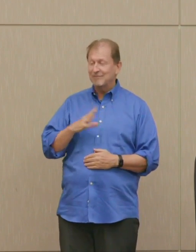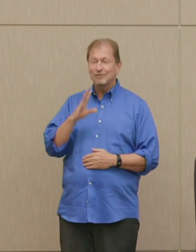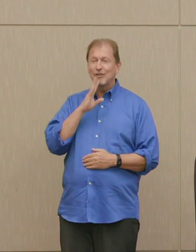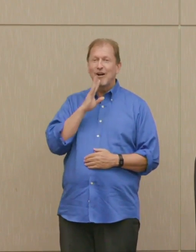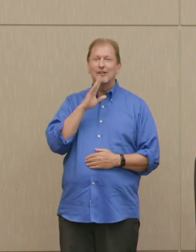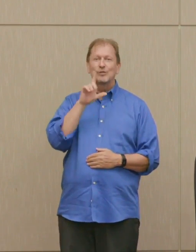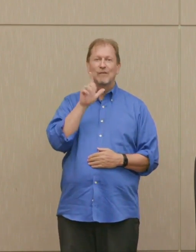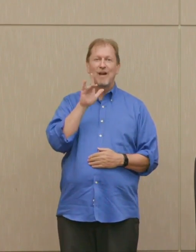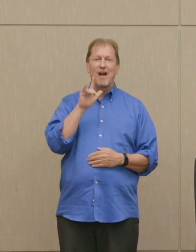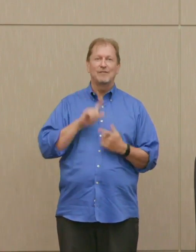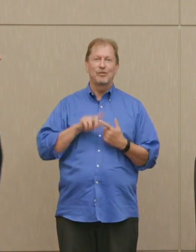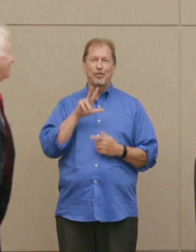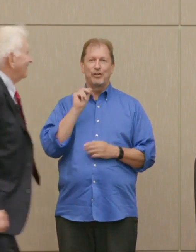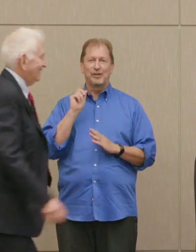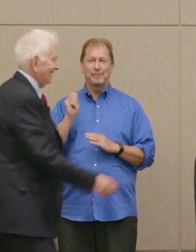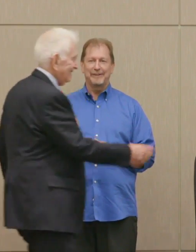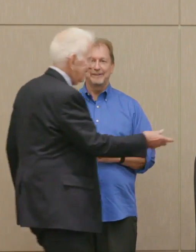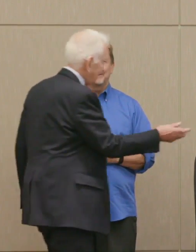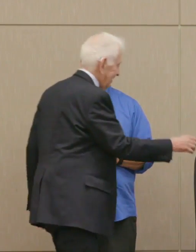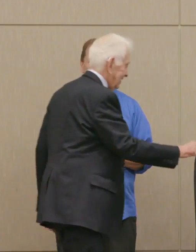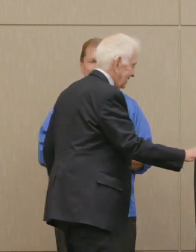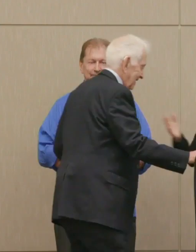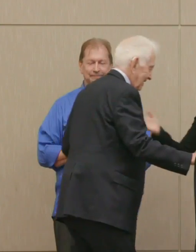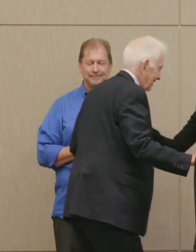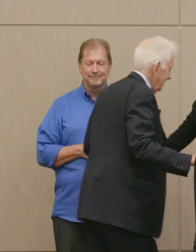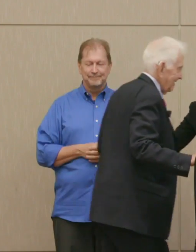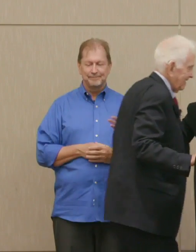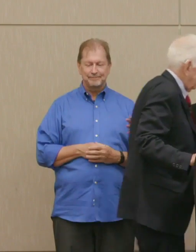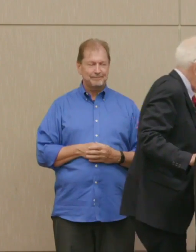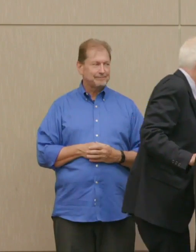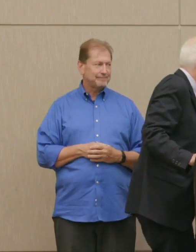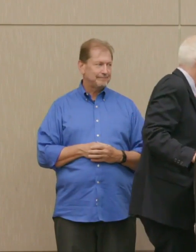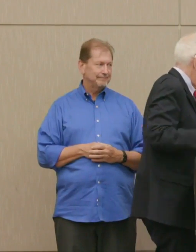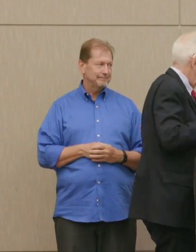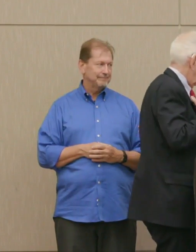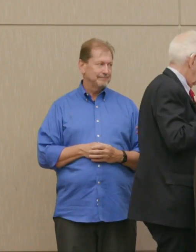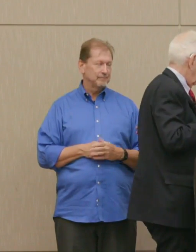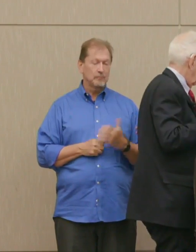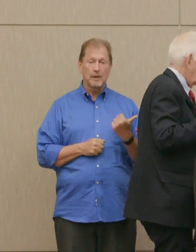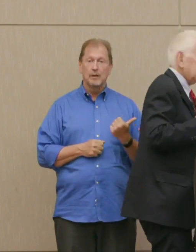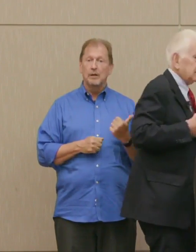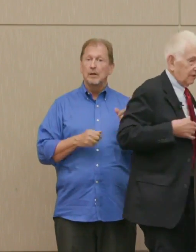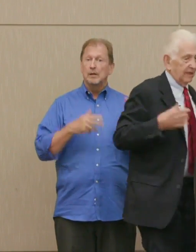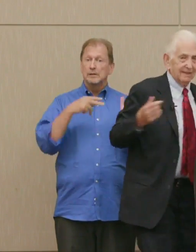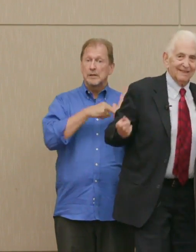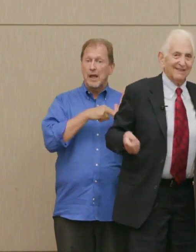Welcome. Dr. Ellsberg: Yeah, . Dr. Poser: You can stay seated if you want.